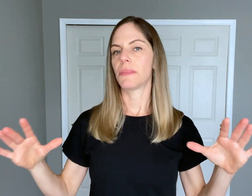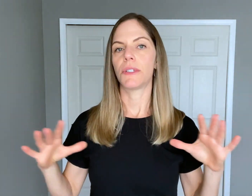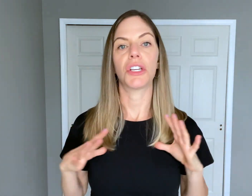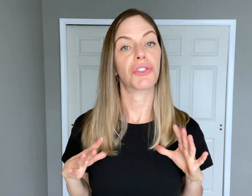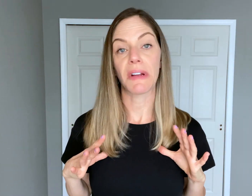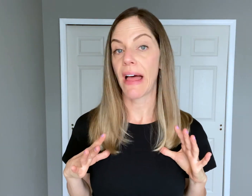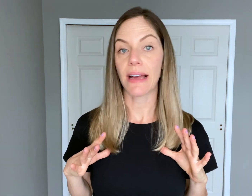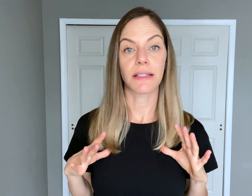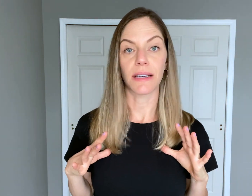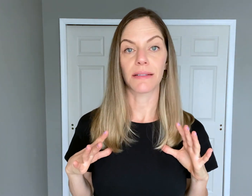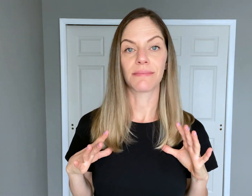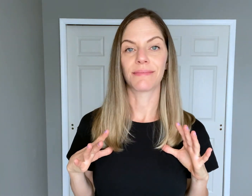"Just relaxing"